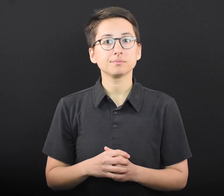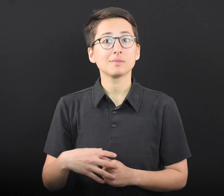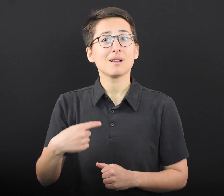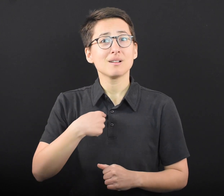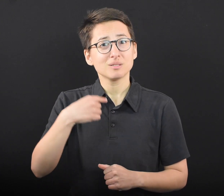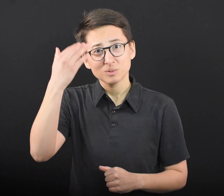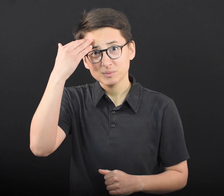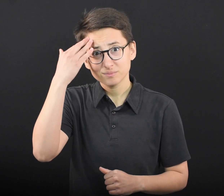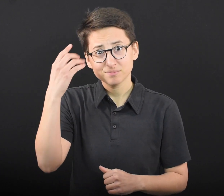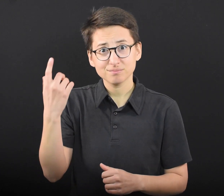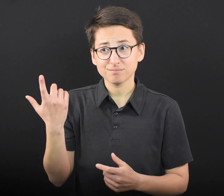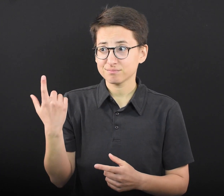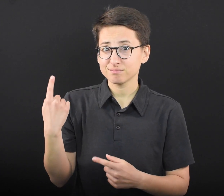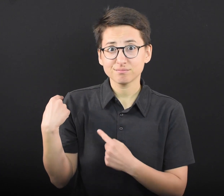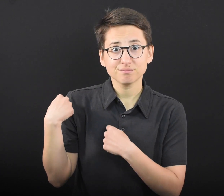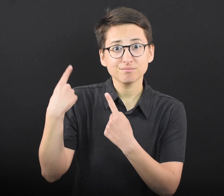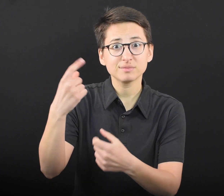“I know the last year has tested us.